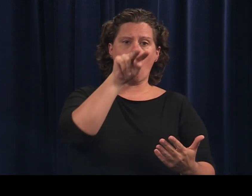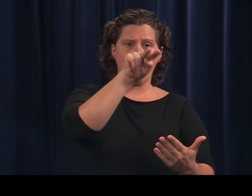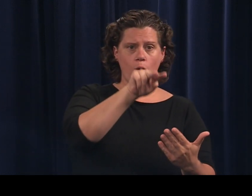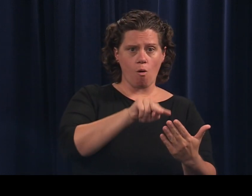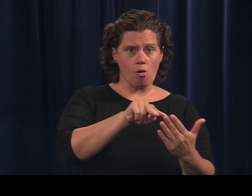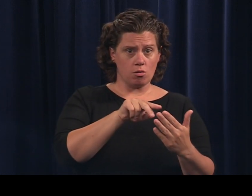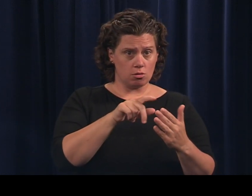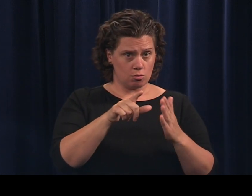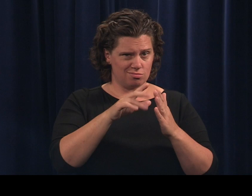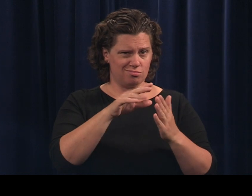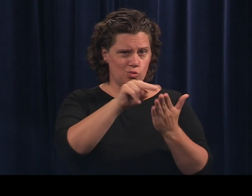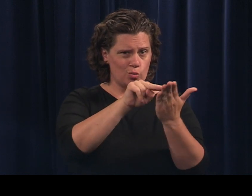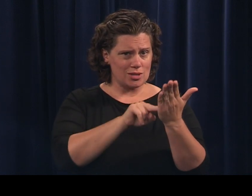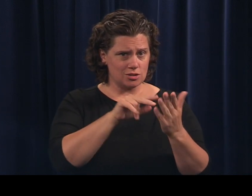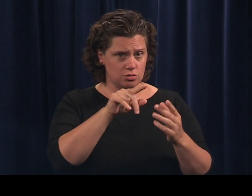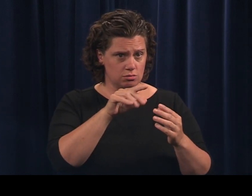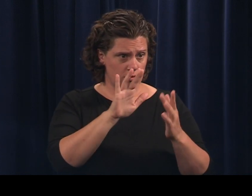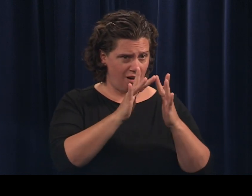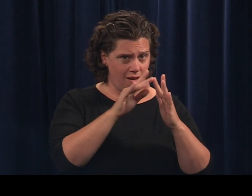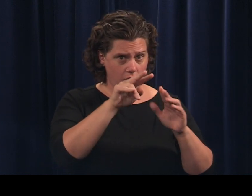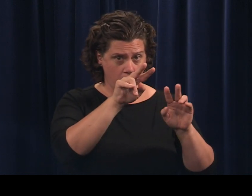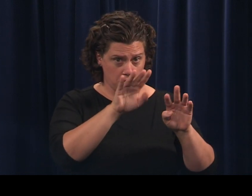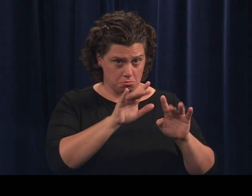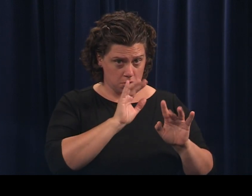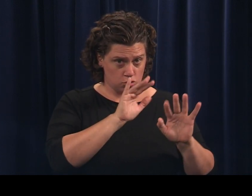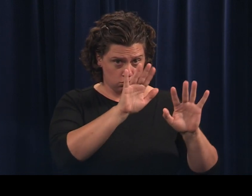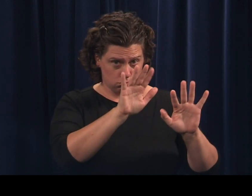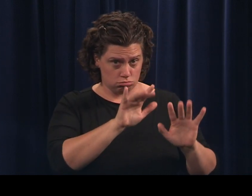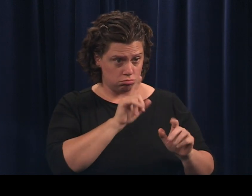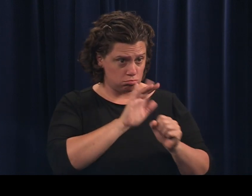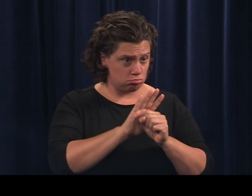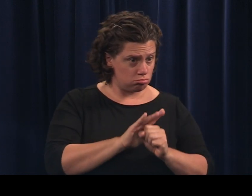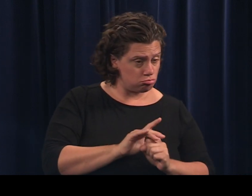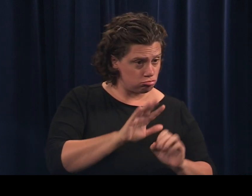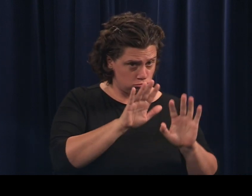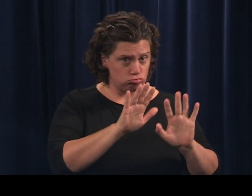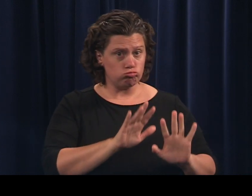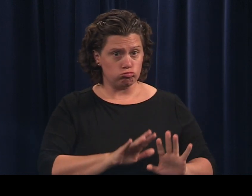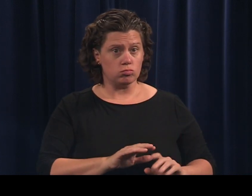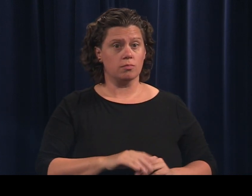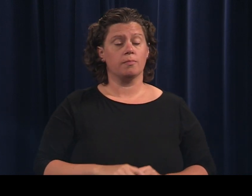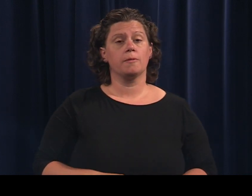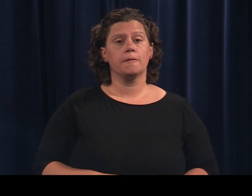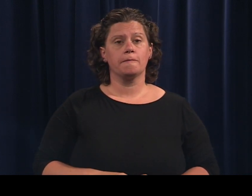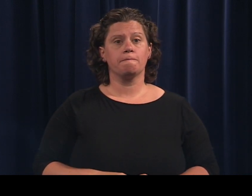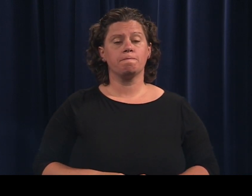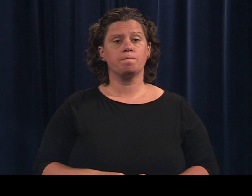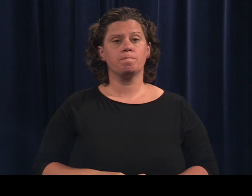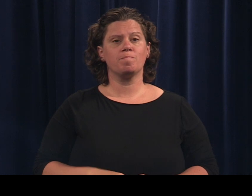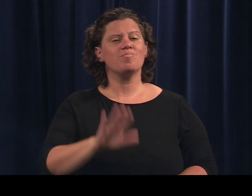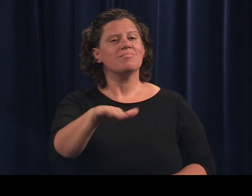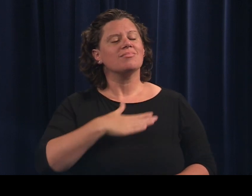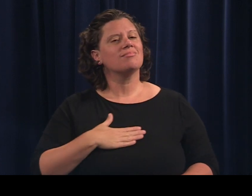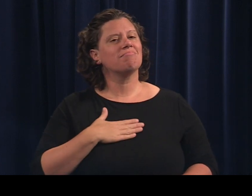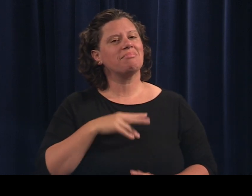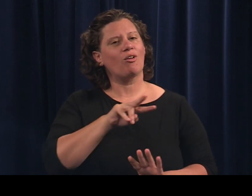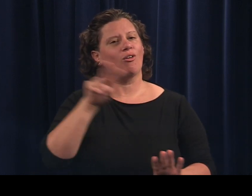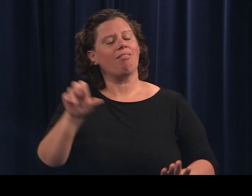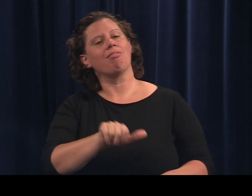your registration online again if you want to confirm the updates.